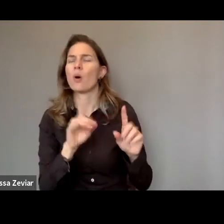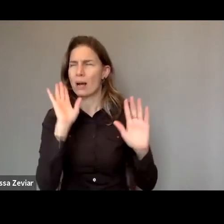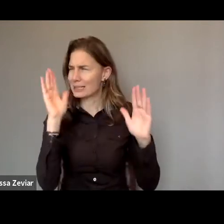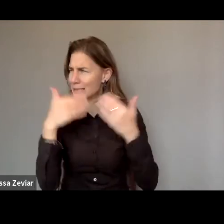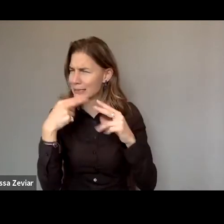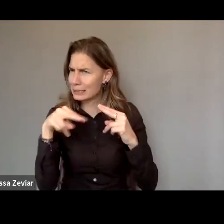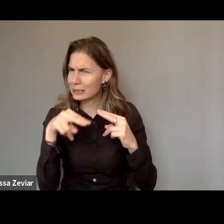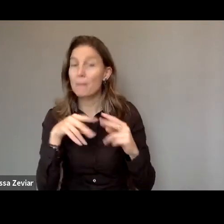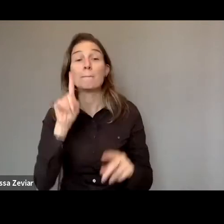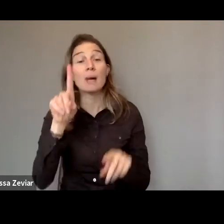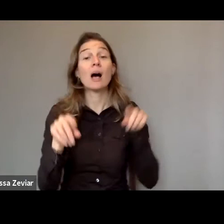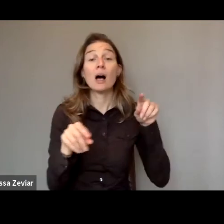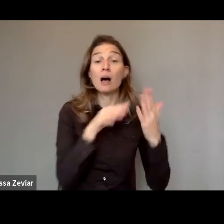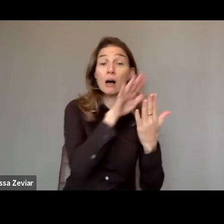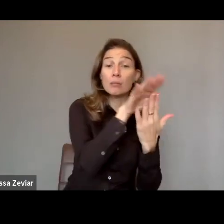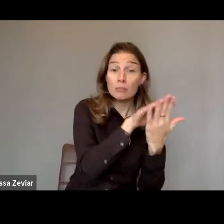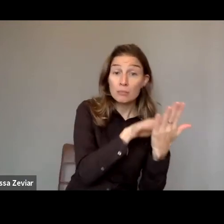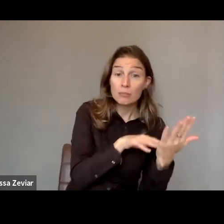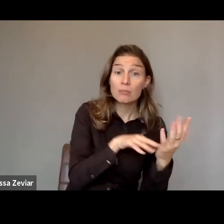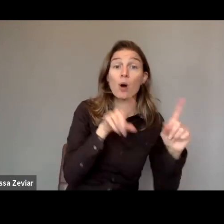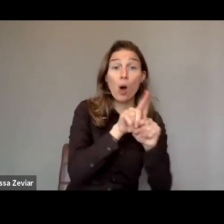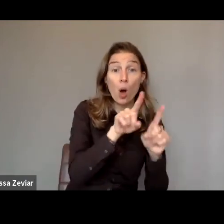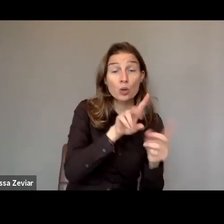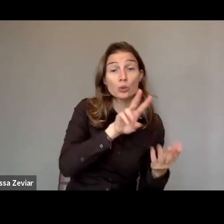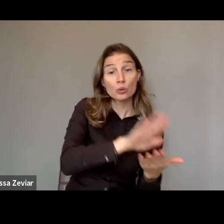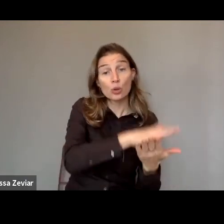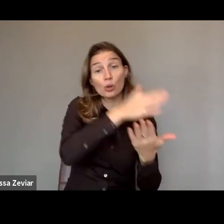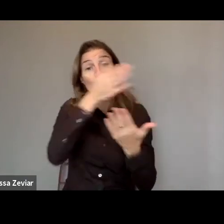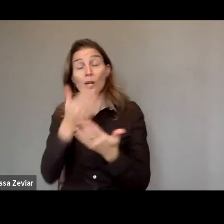which is also available for all of you, I ask also Marine